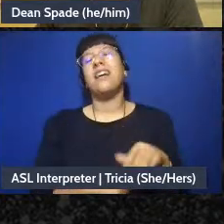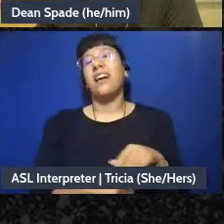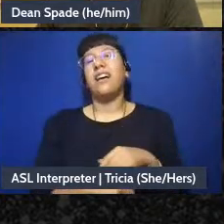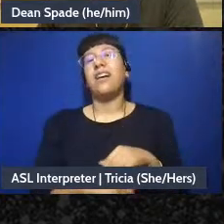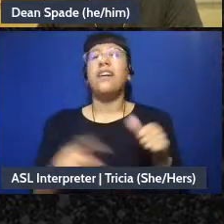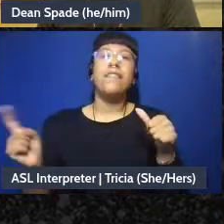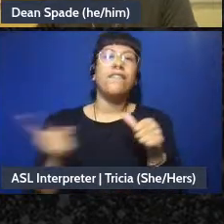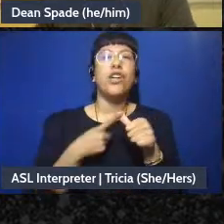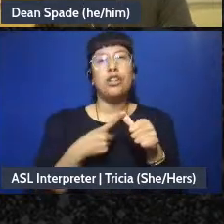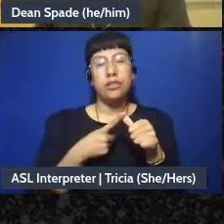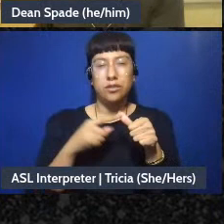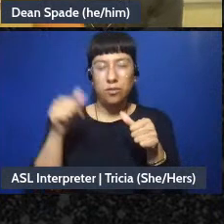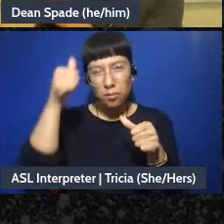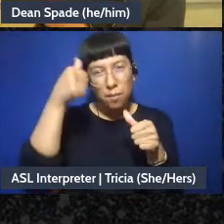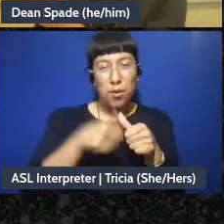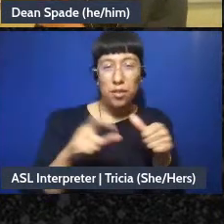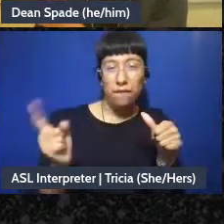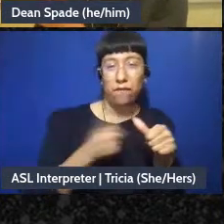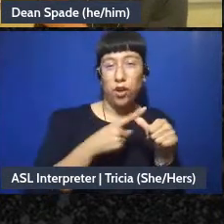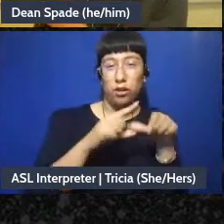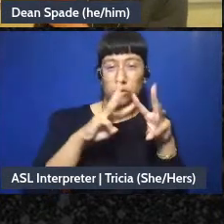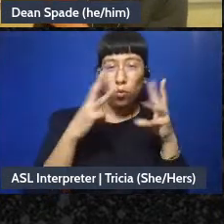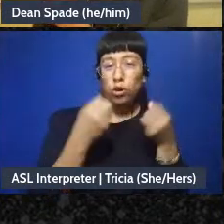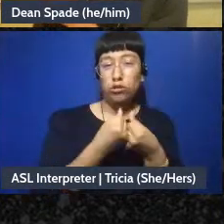mentioned this at the beginning of the last workshop but I think it's a framing